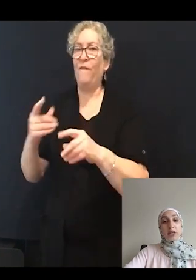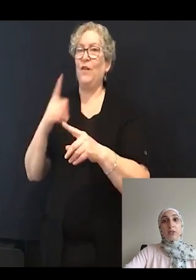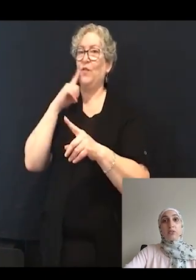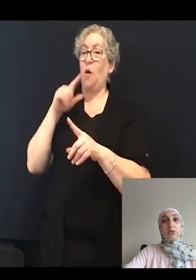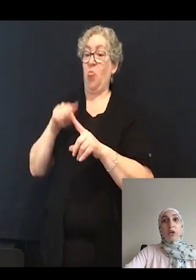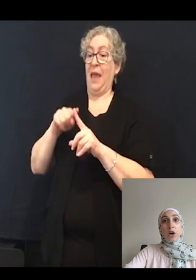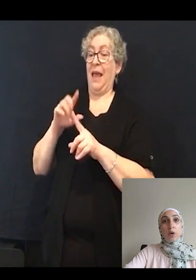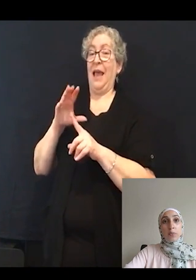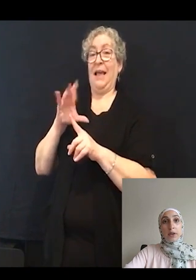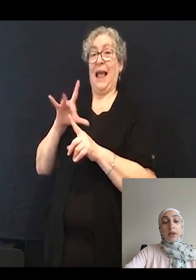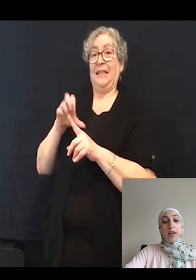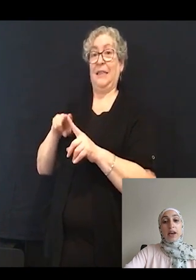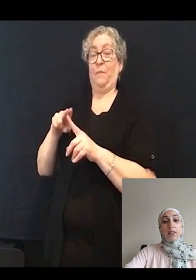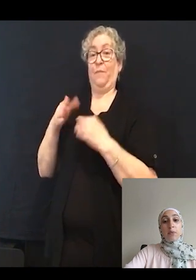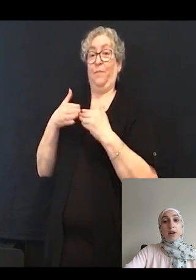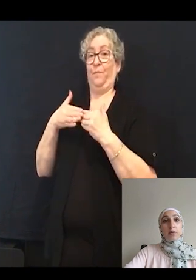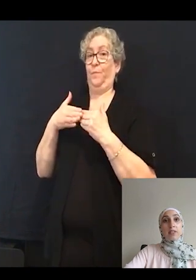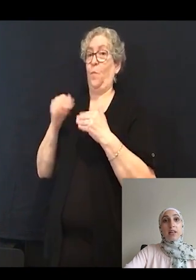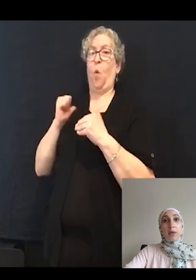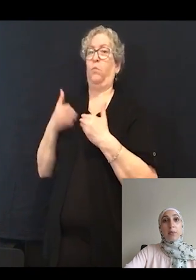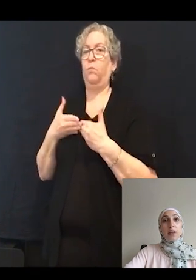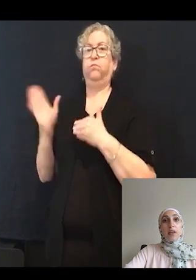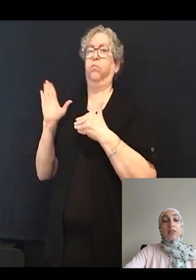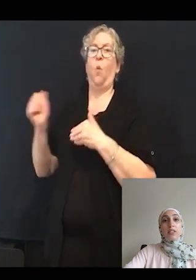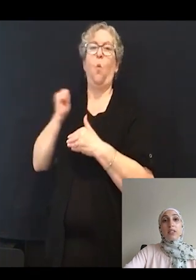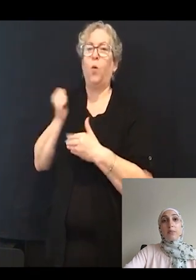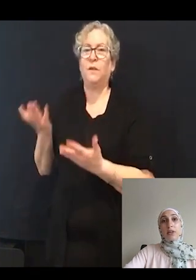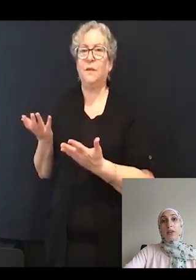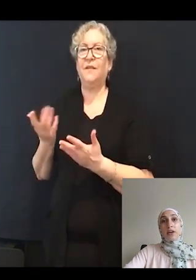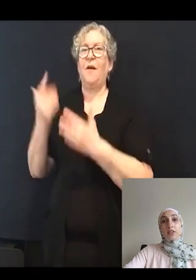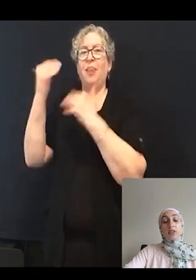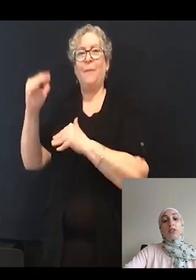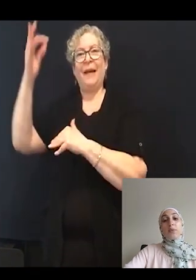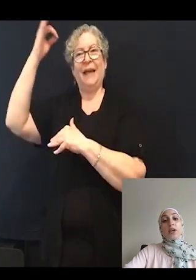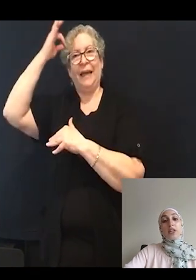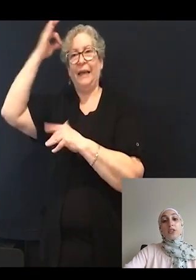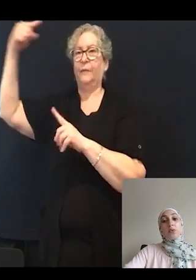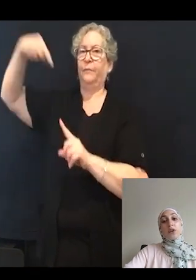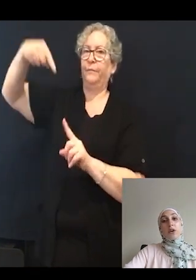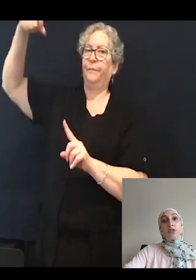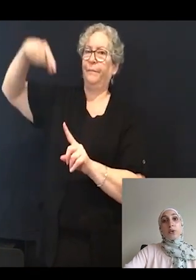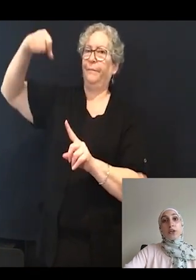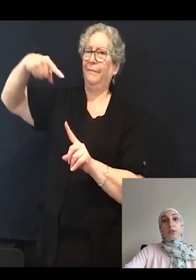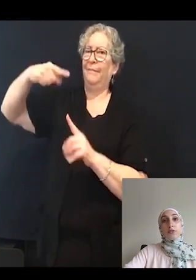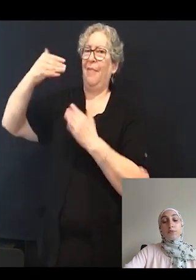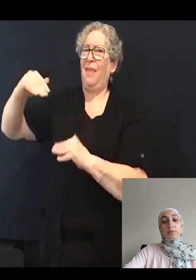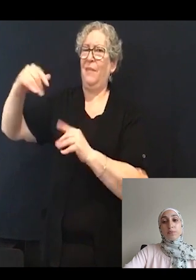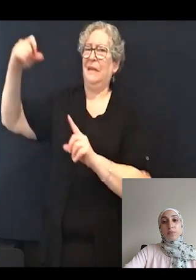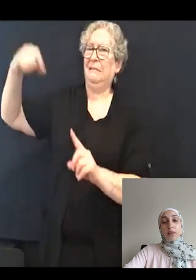open at the bottom of the cell, thus limiting the hair cells communication with the auditory nerve.